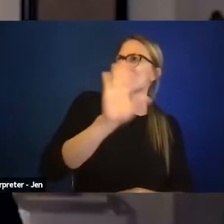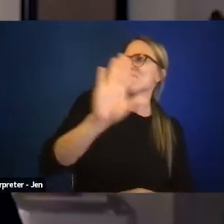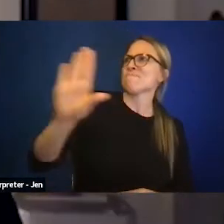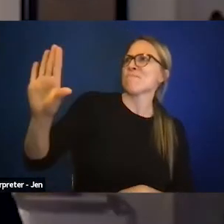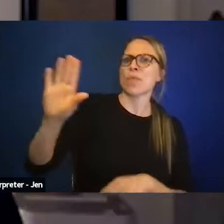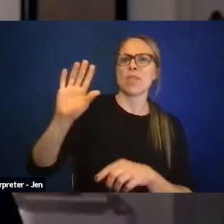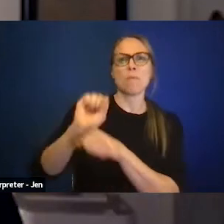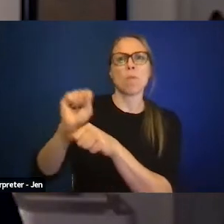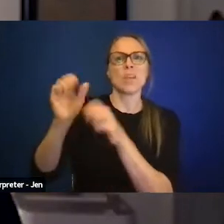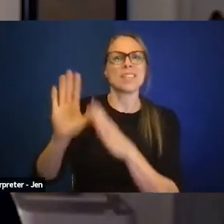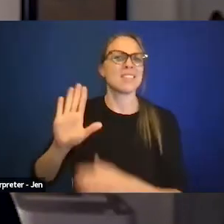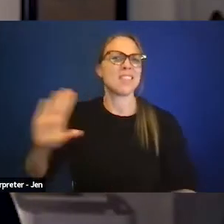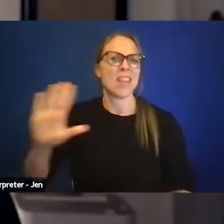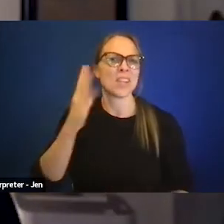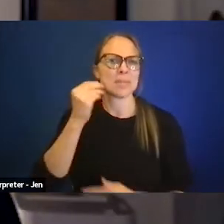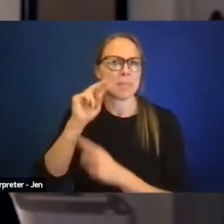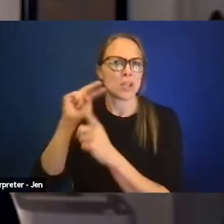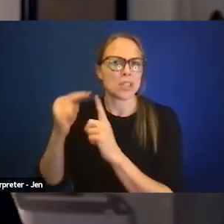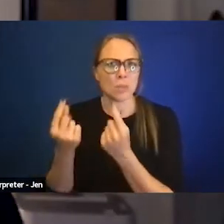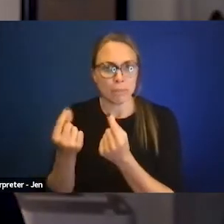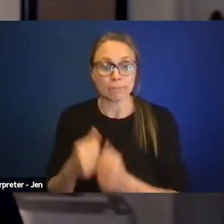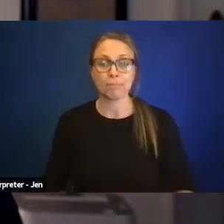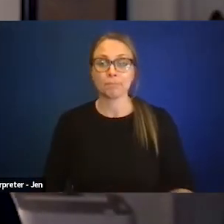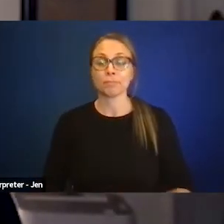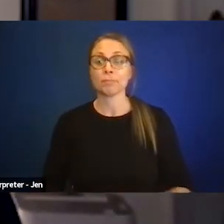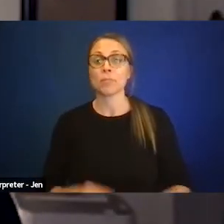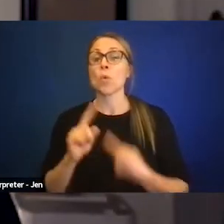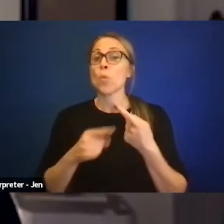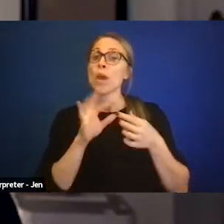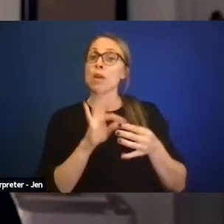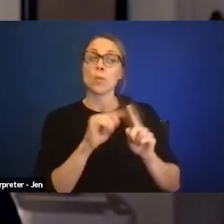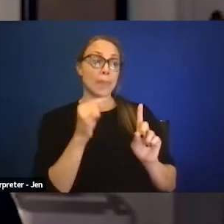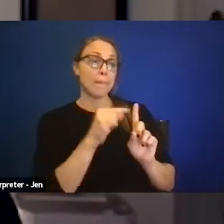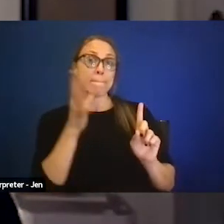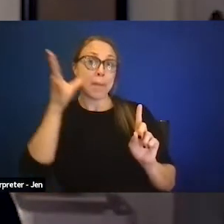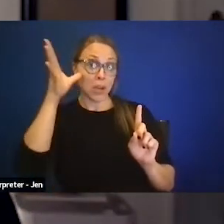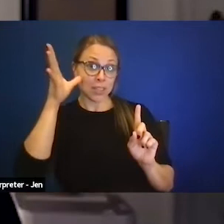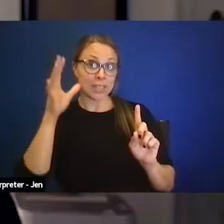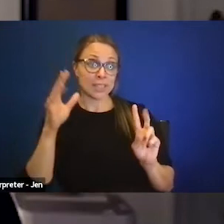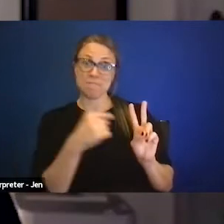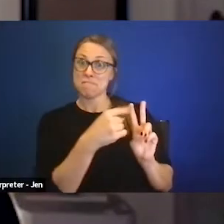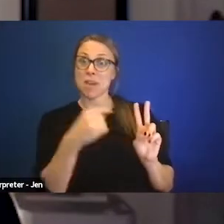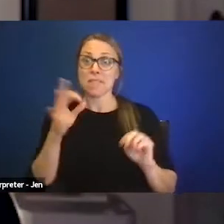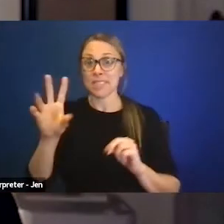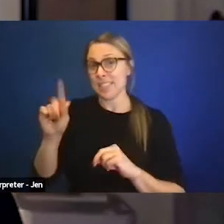I think when looking at parents who have disabled children, there's very interesting work that could be done